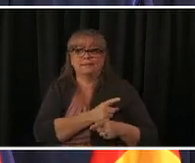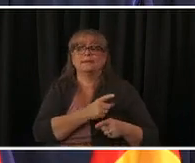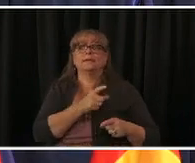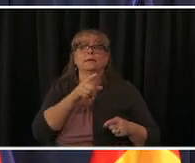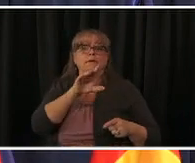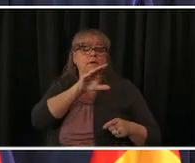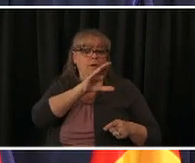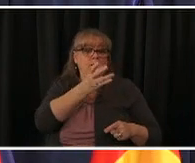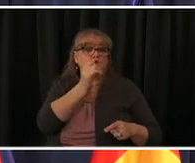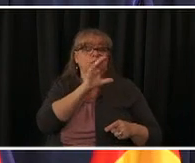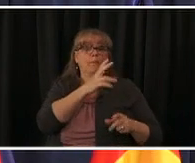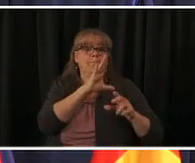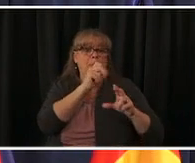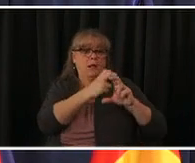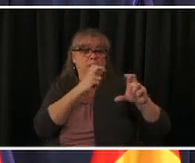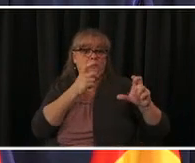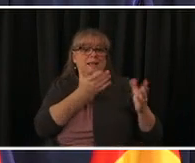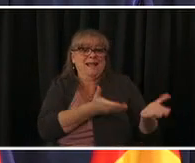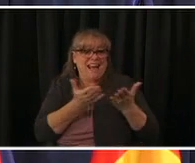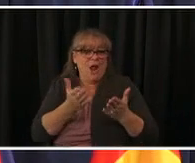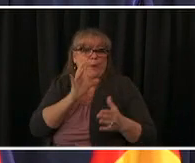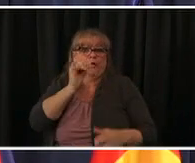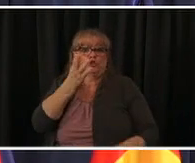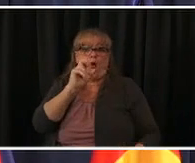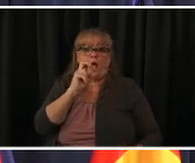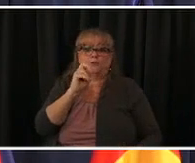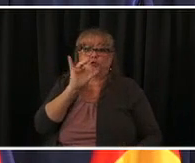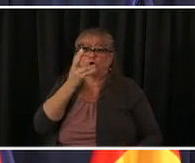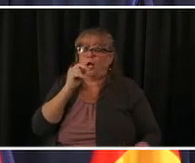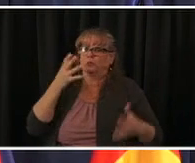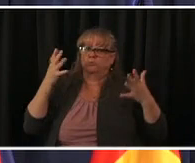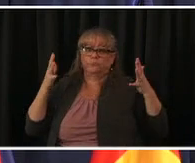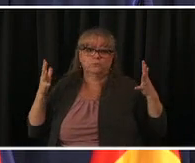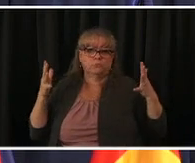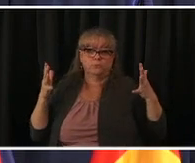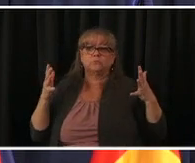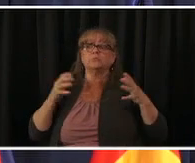uh we expect that will meet the need um with the six vaccination sites and the buses we accept